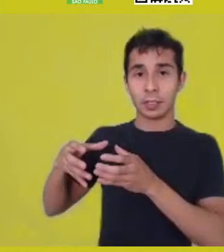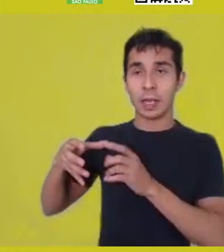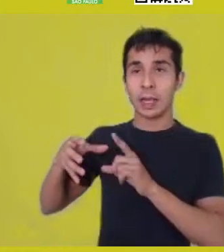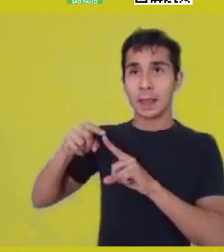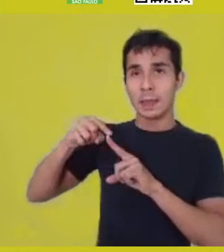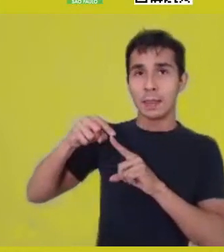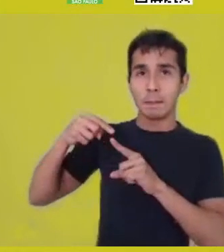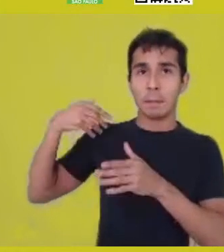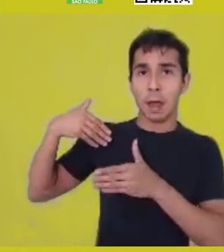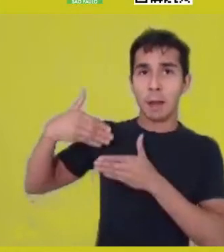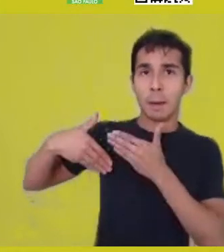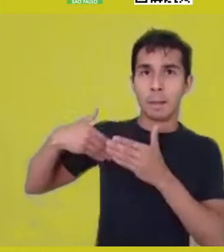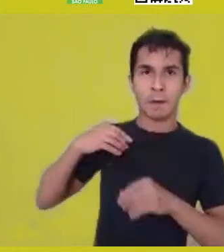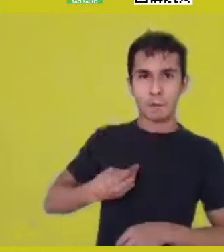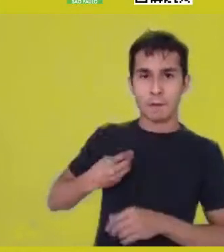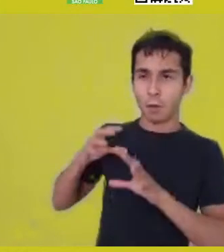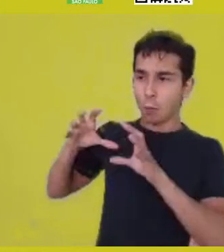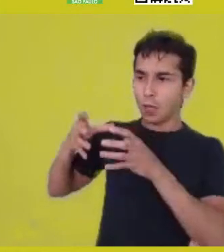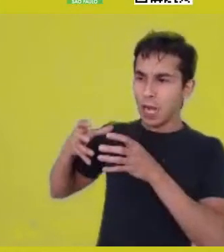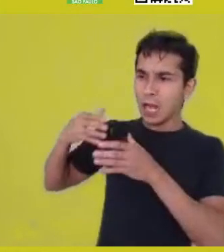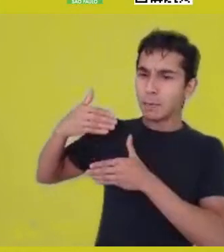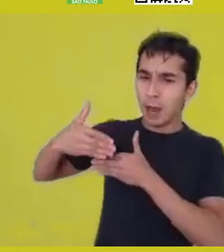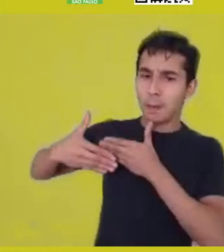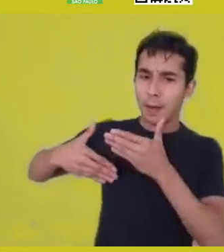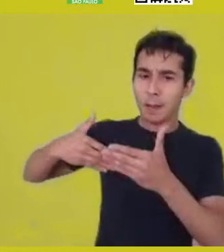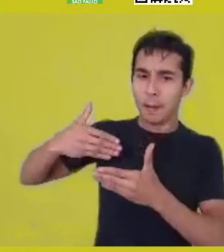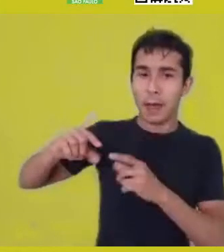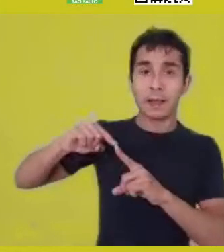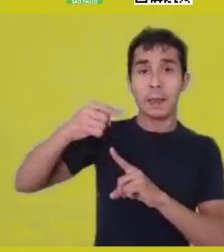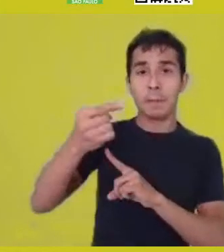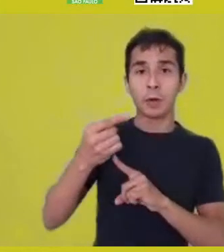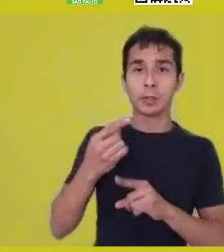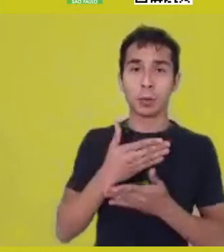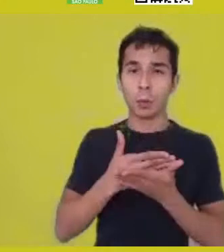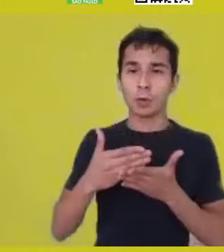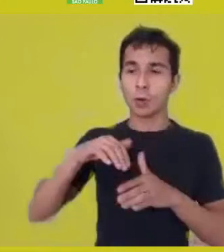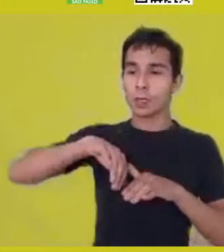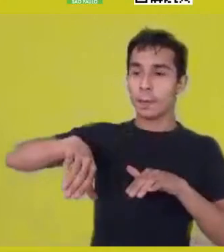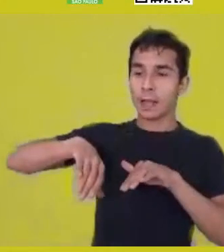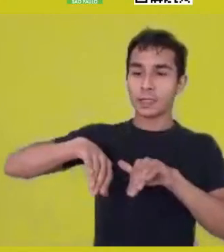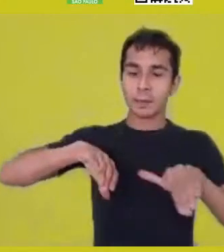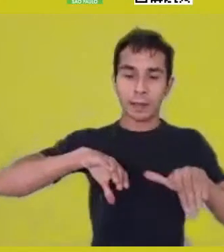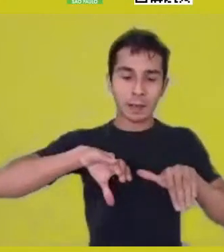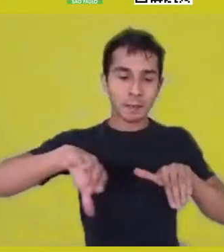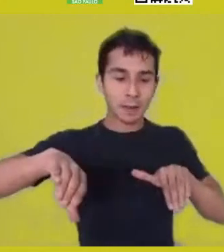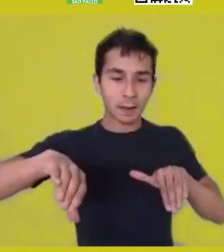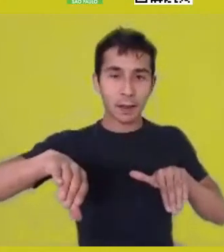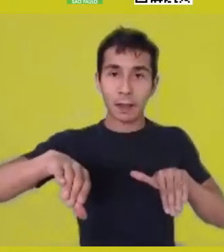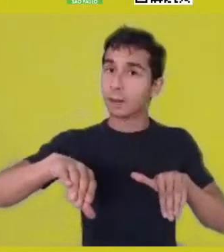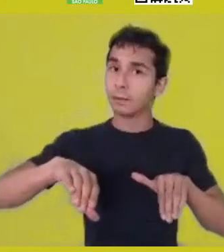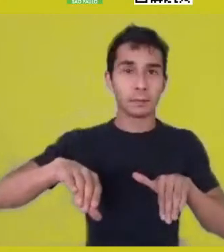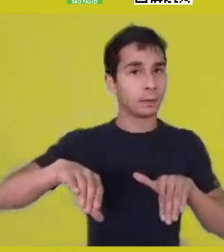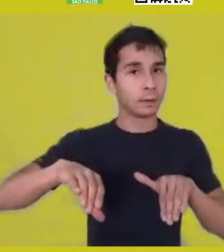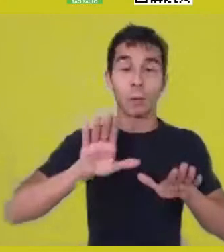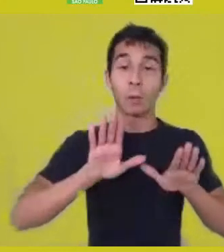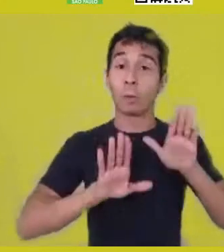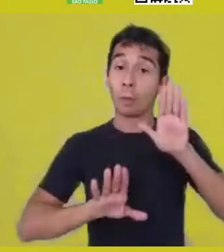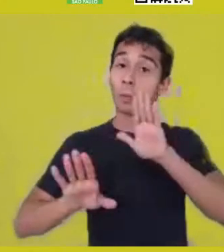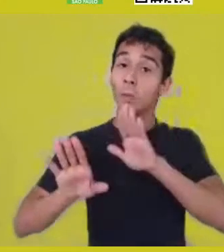Careful with that thought, too. It is important to think about an established relation